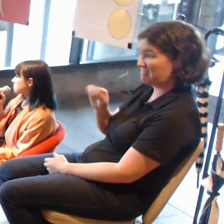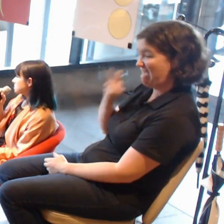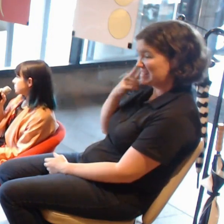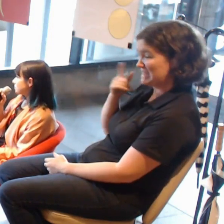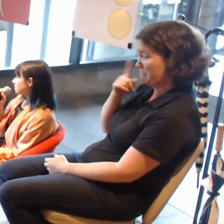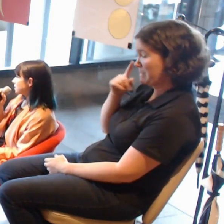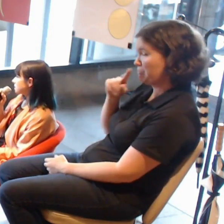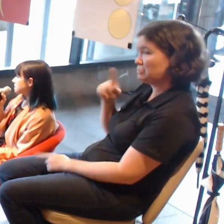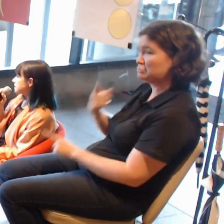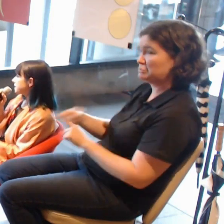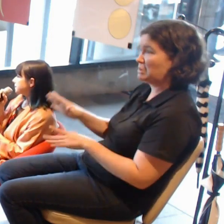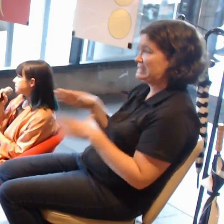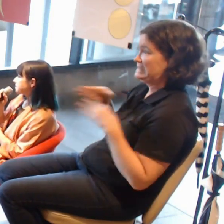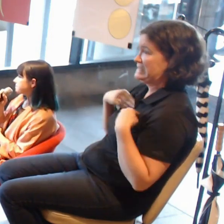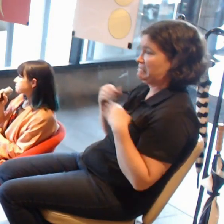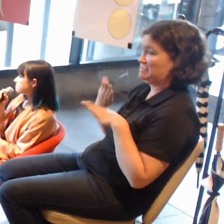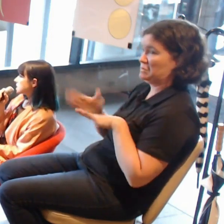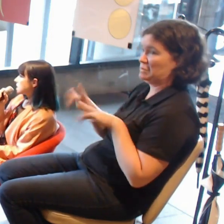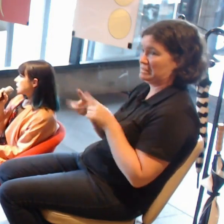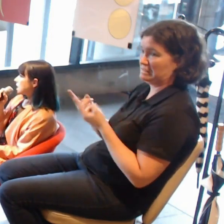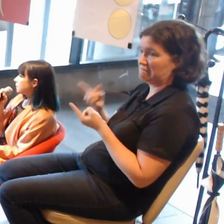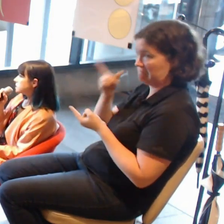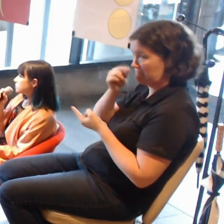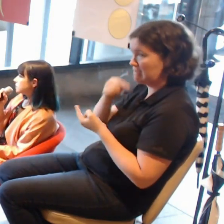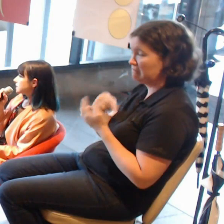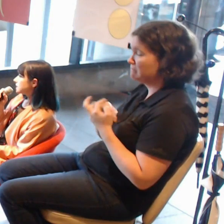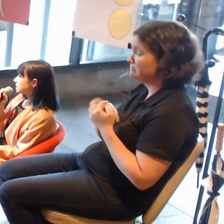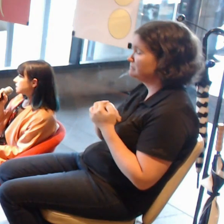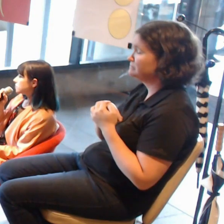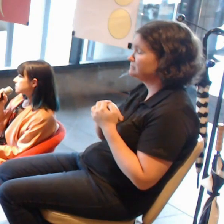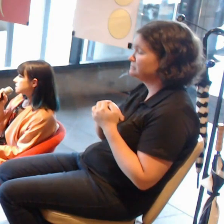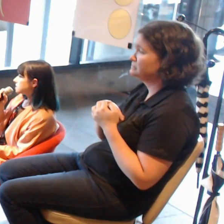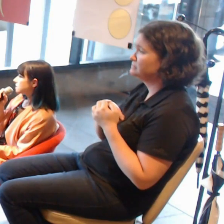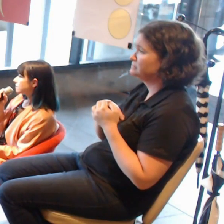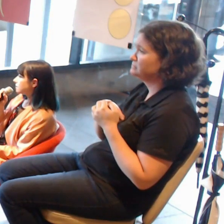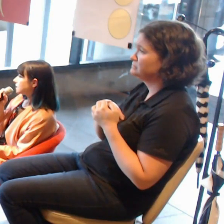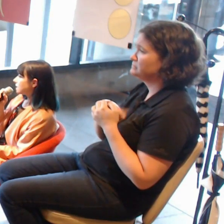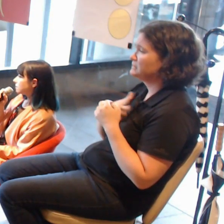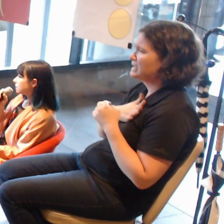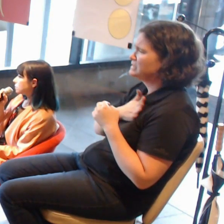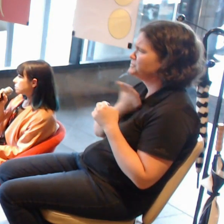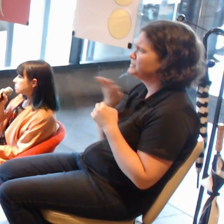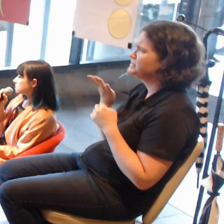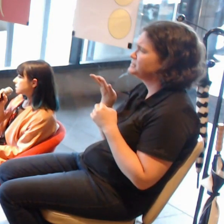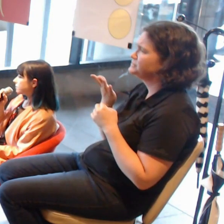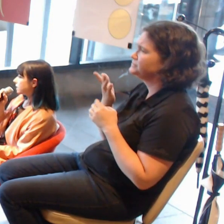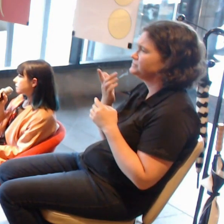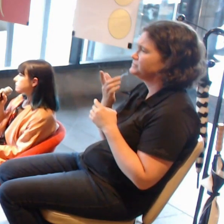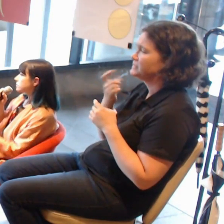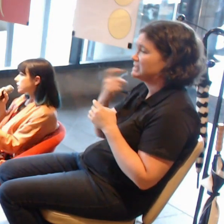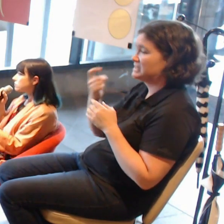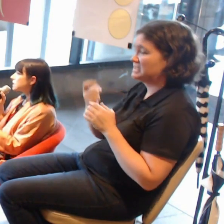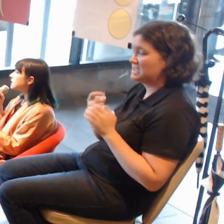I was really interested in that the gallery thought generally